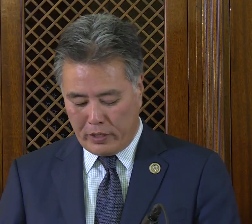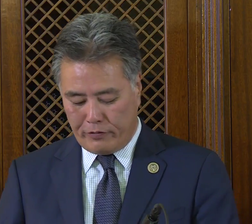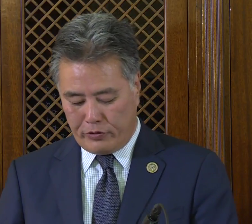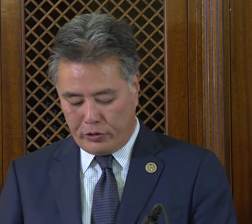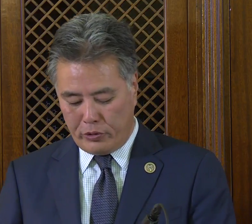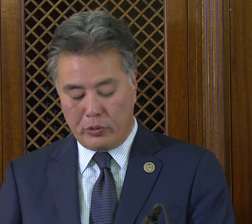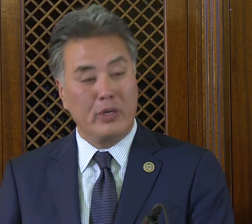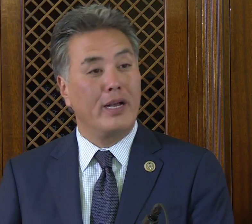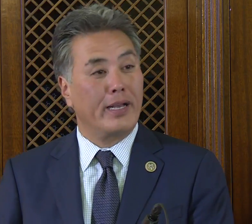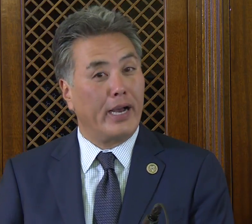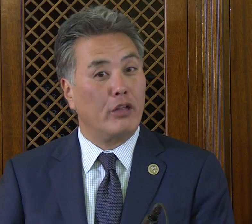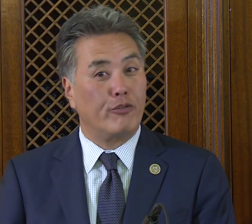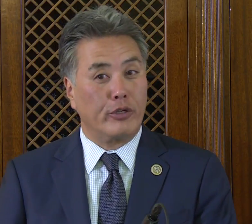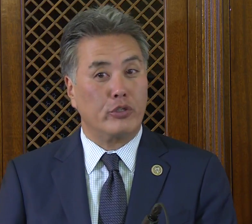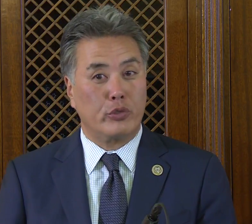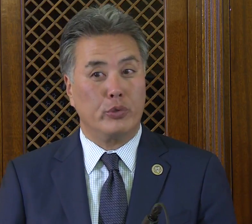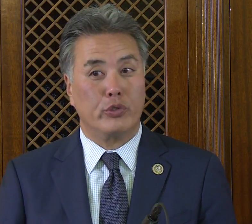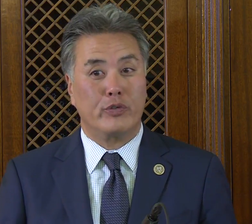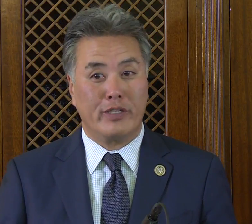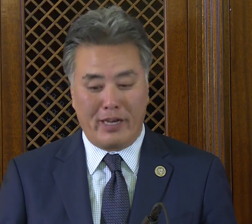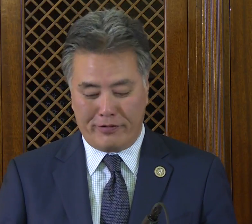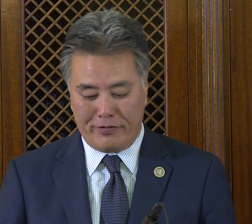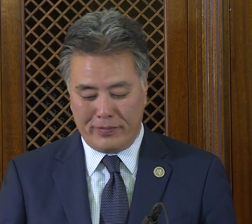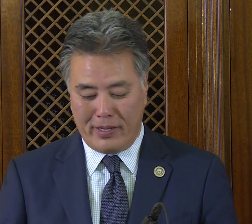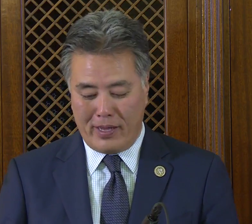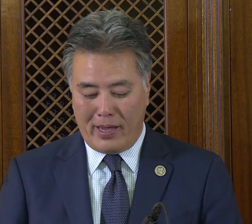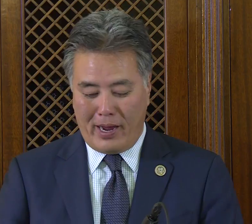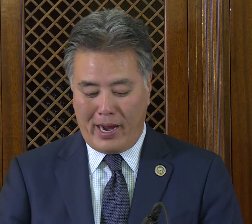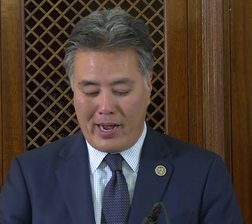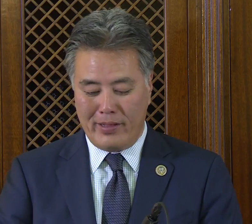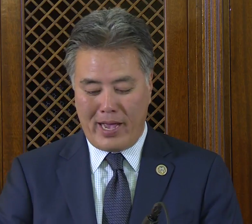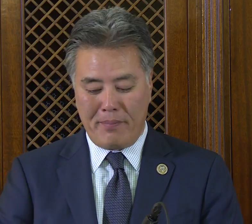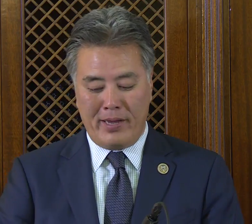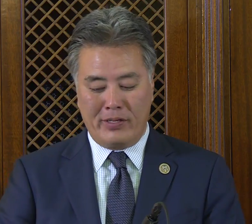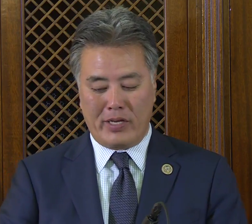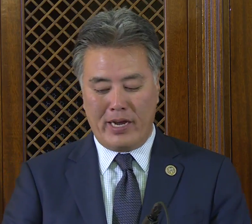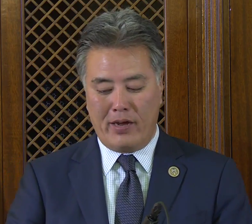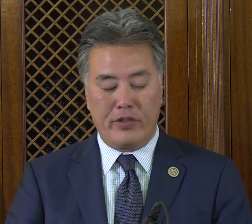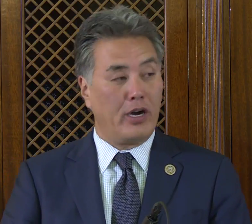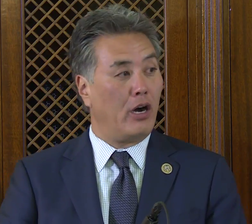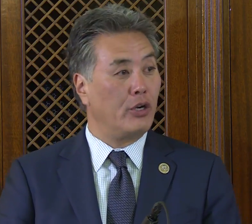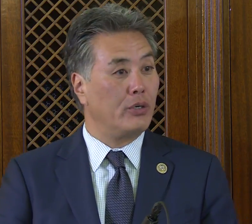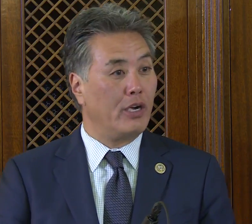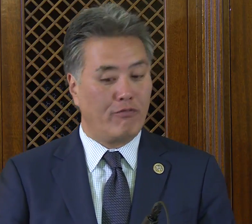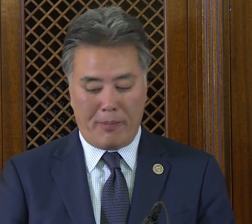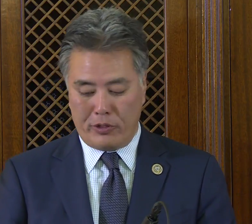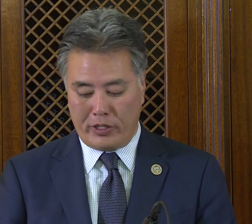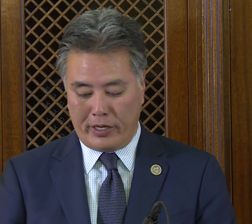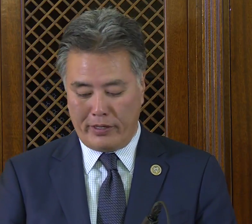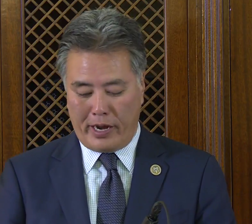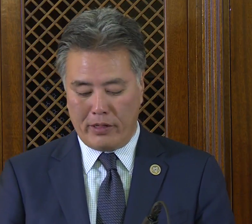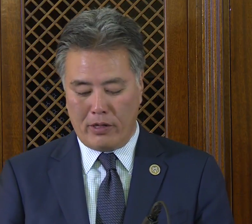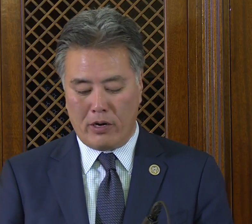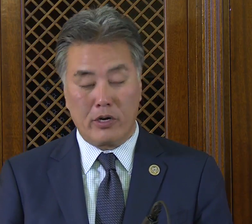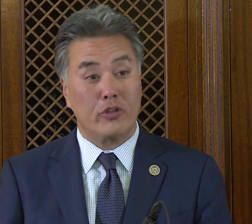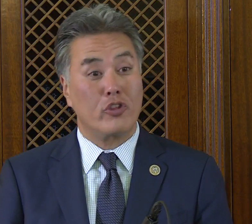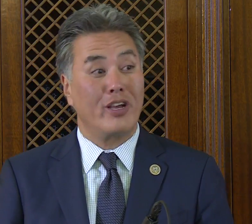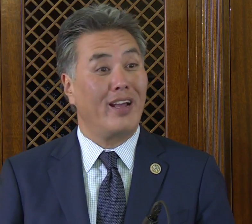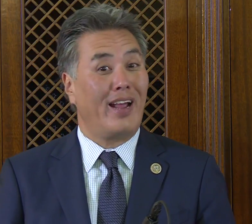of two California schools for the deaf, and that means I have the honor of representing a large